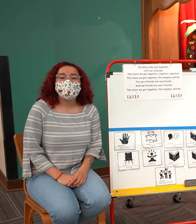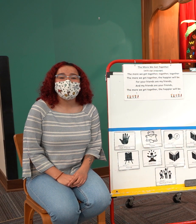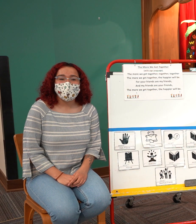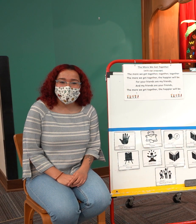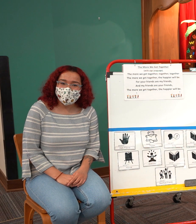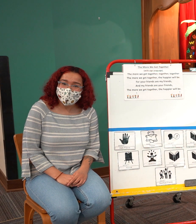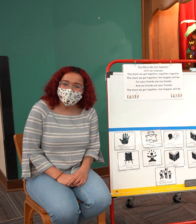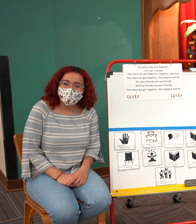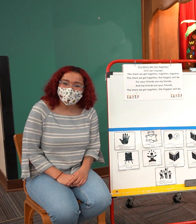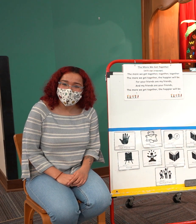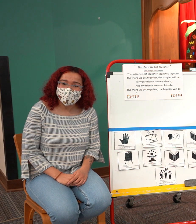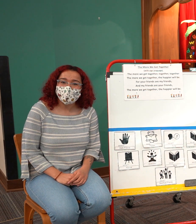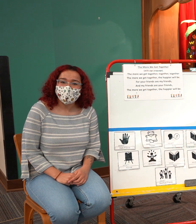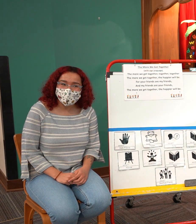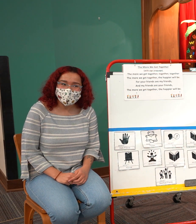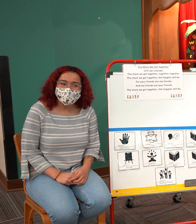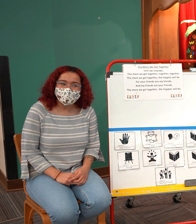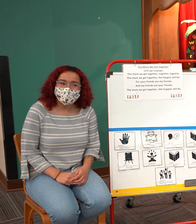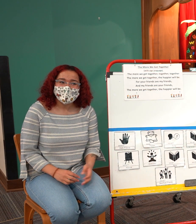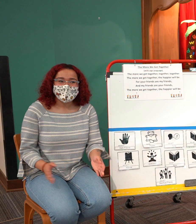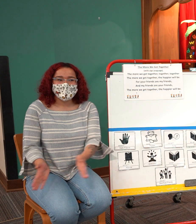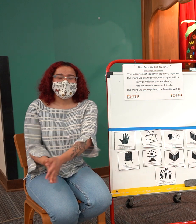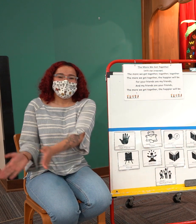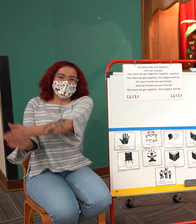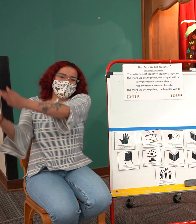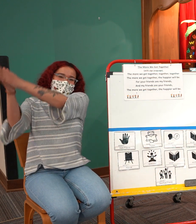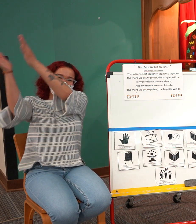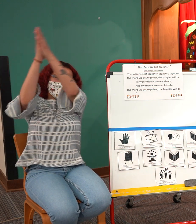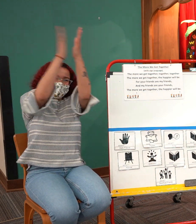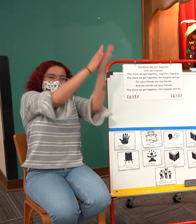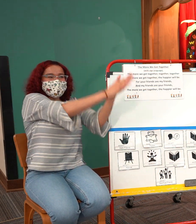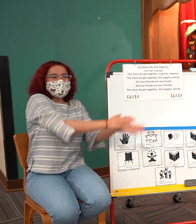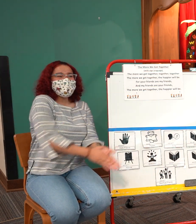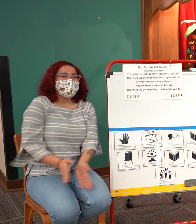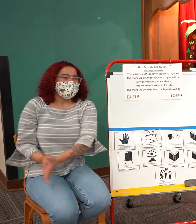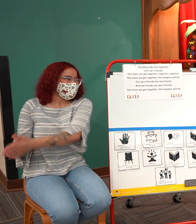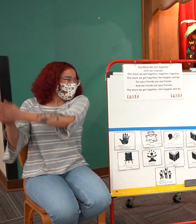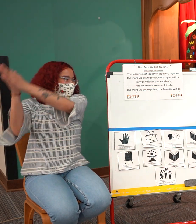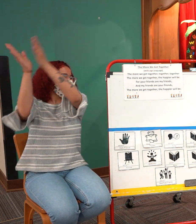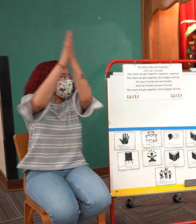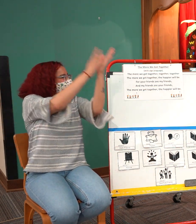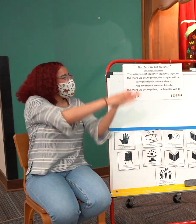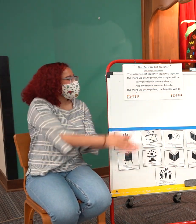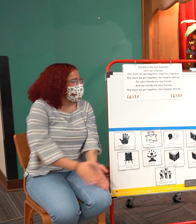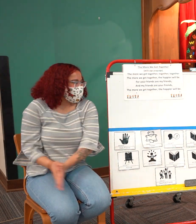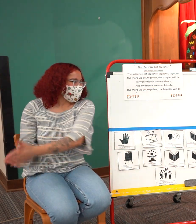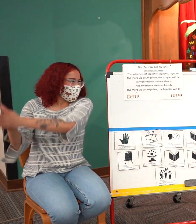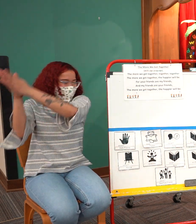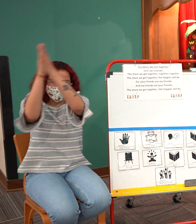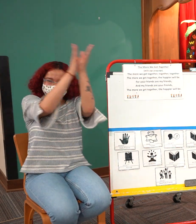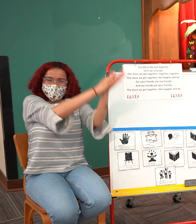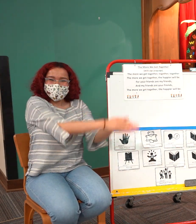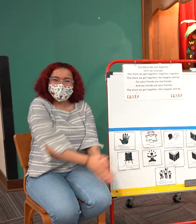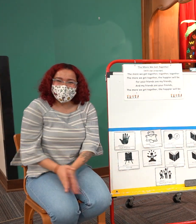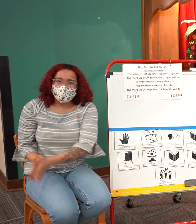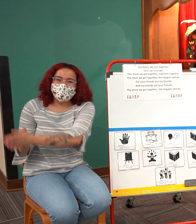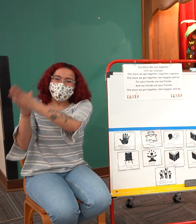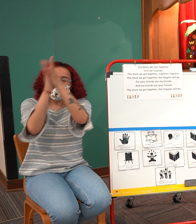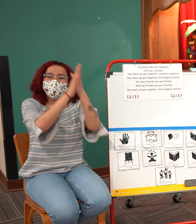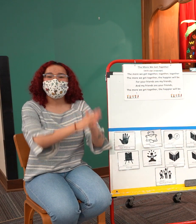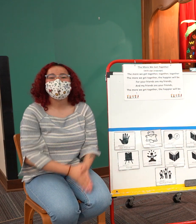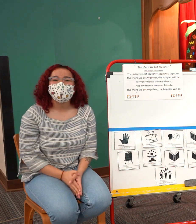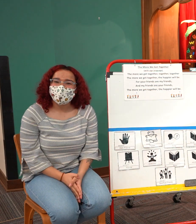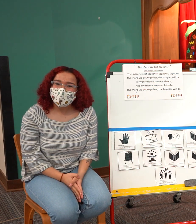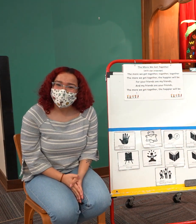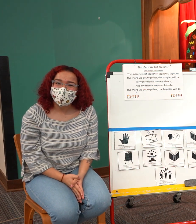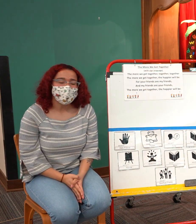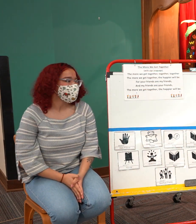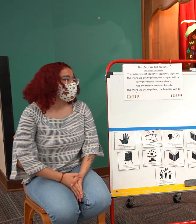The more we get together, The happier we'll be.